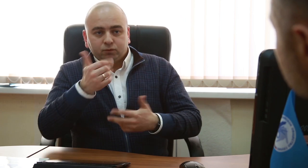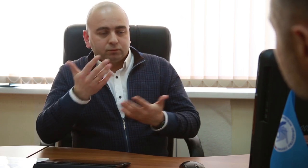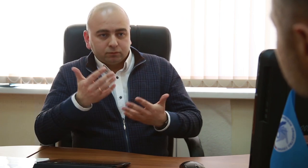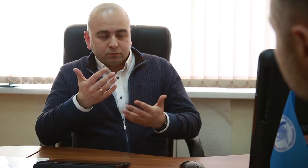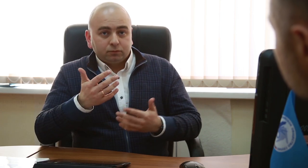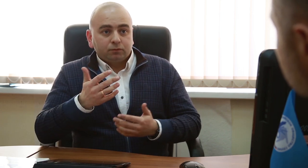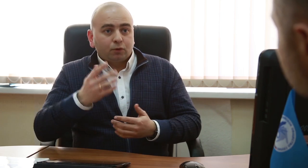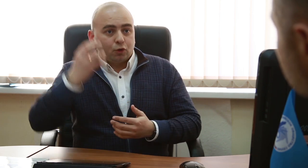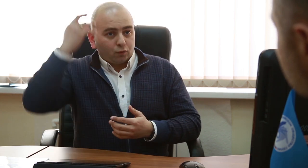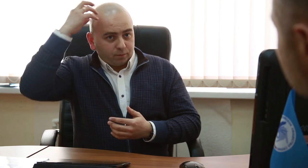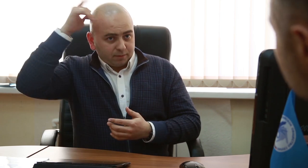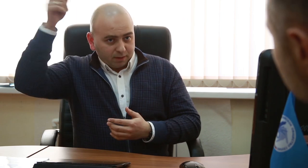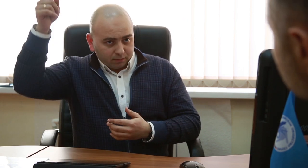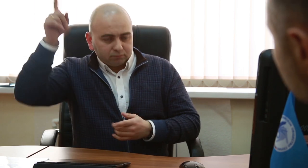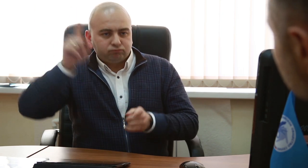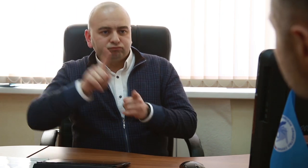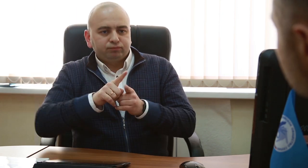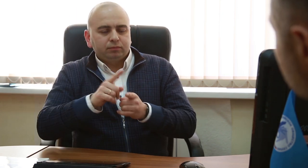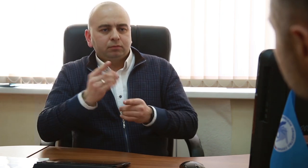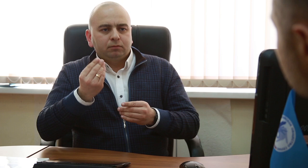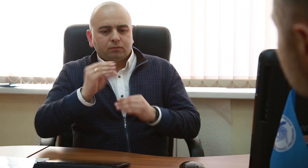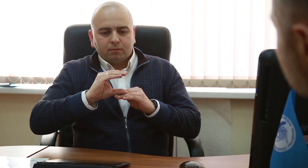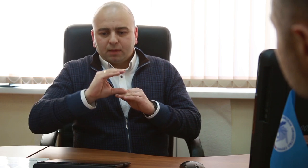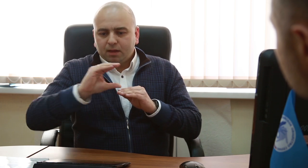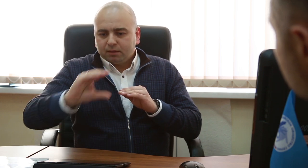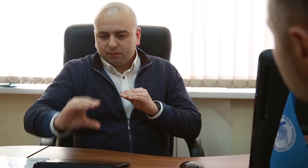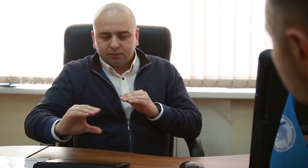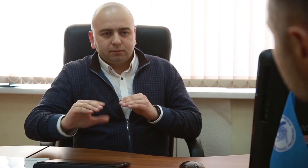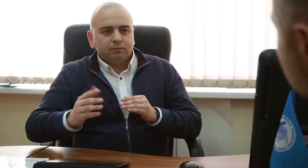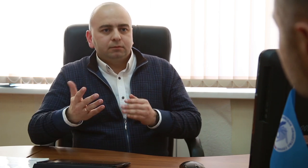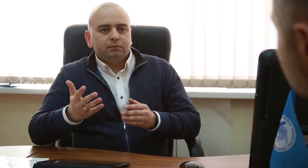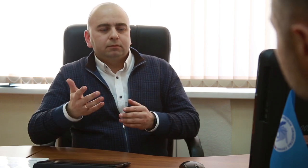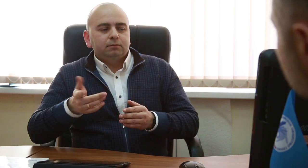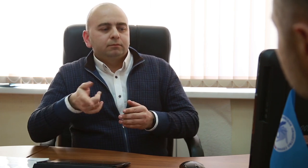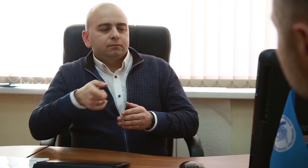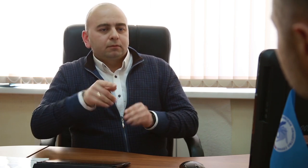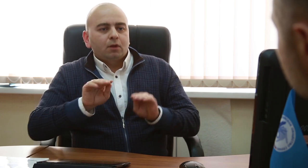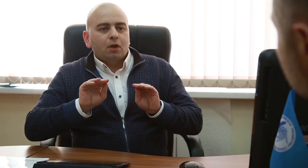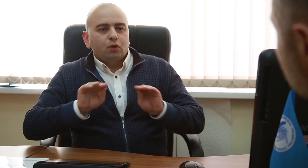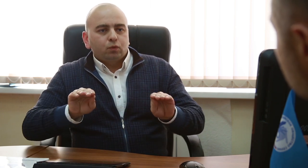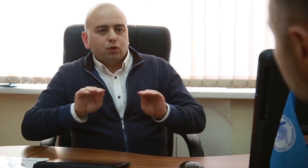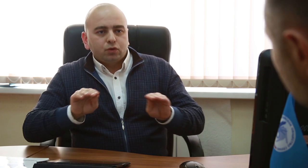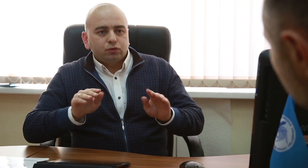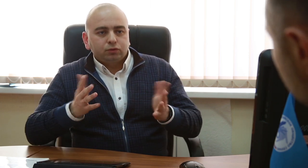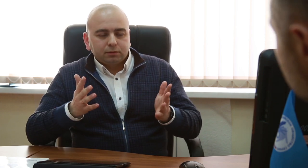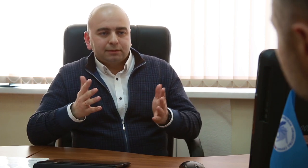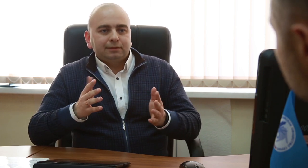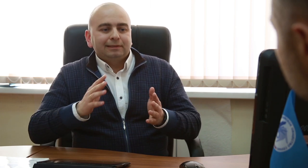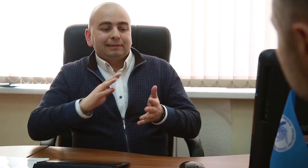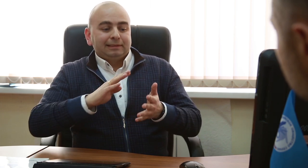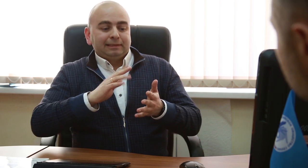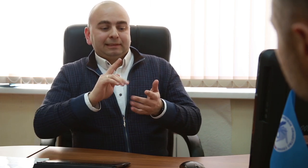The law has three different parts, and here is my interpretation of the law: The first